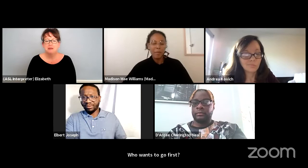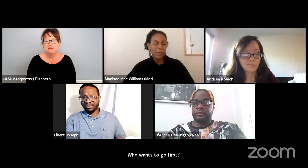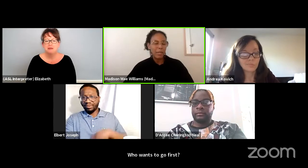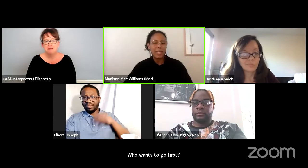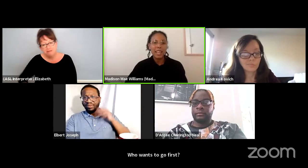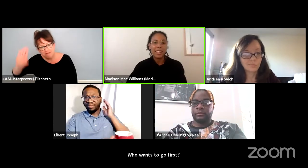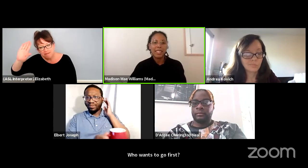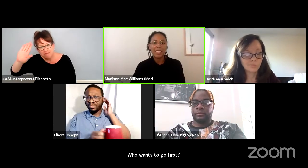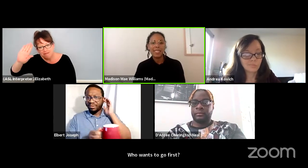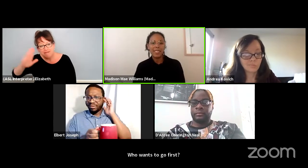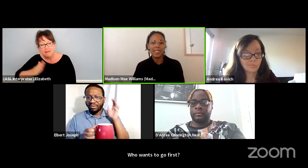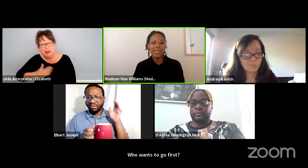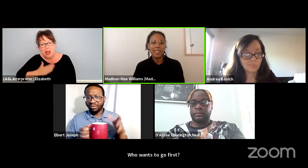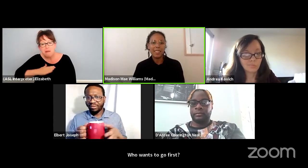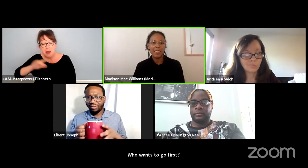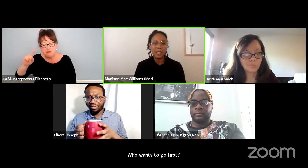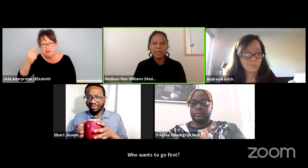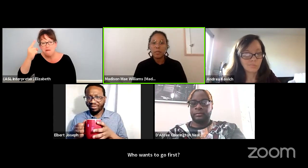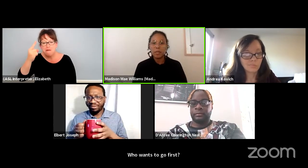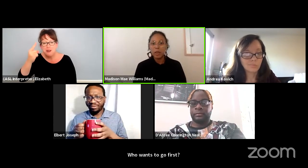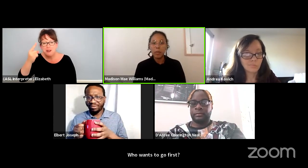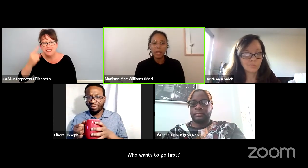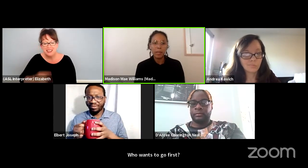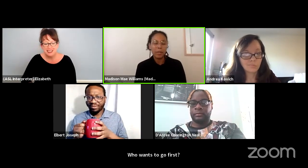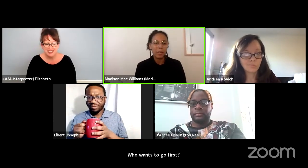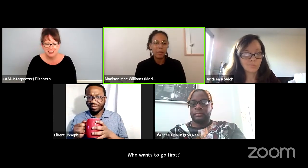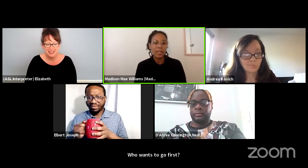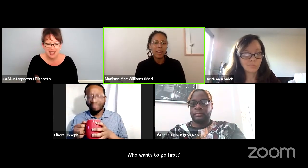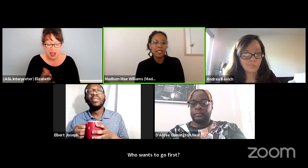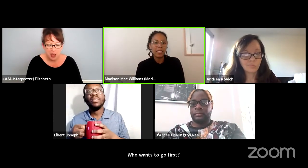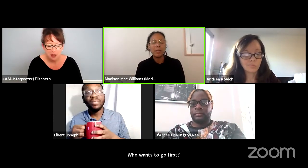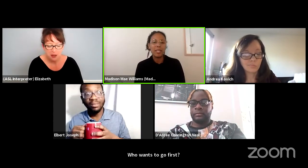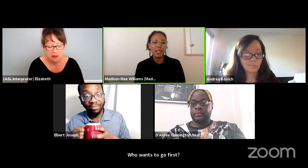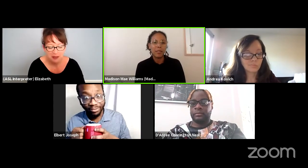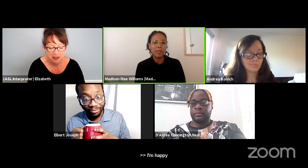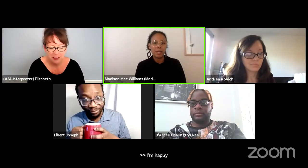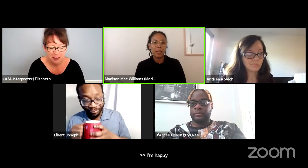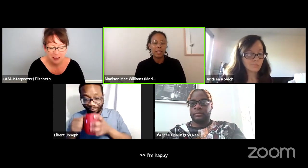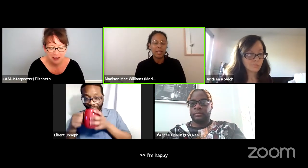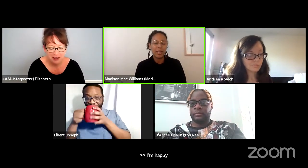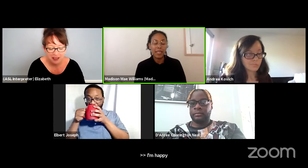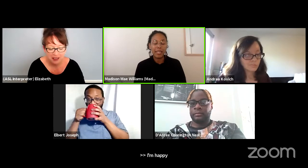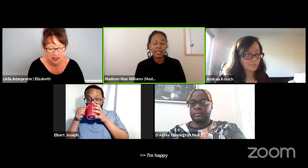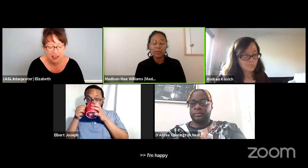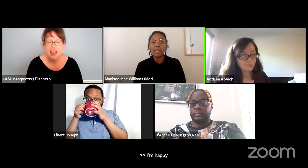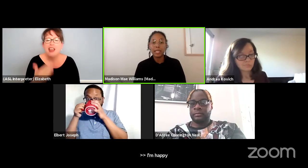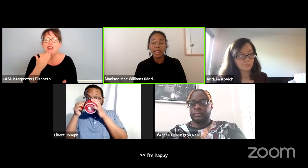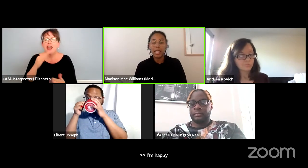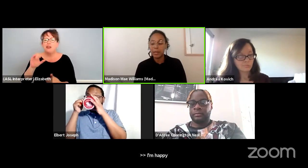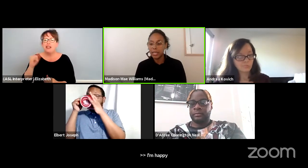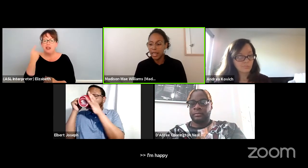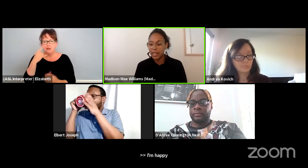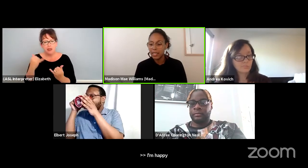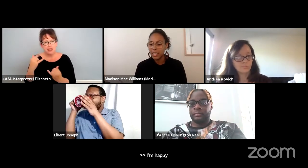I'm happy to tag in on this one to open up a little bit. Thank you E.J for this question. I think it's really timely.